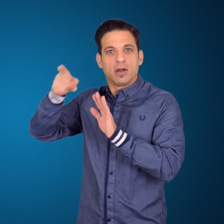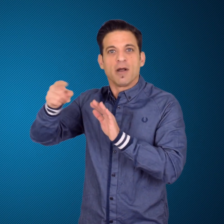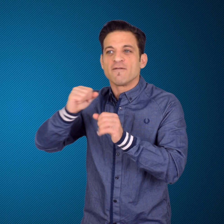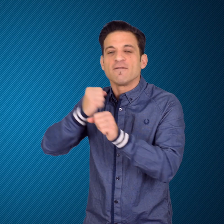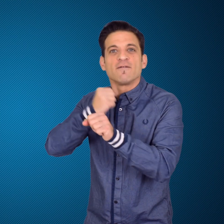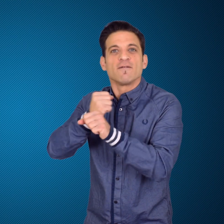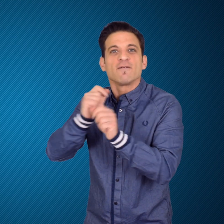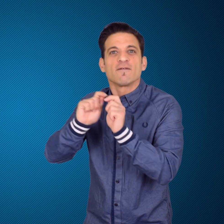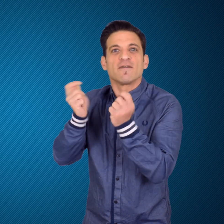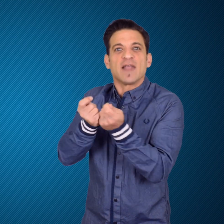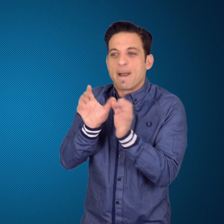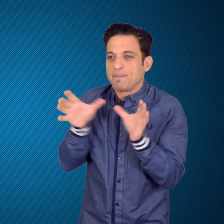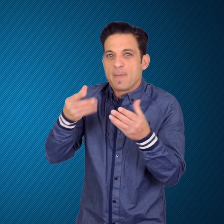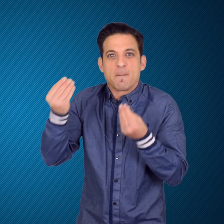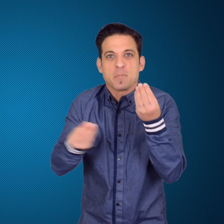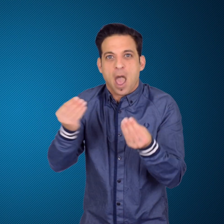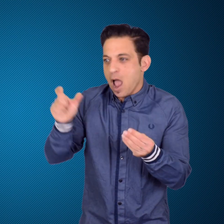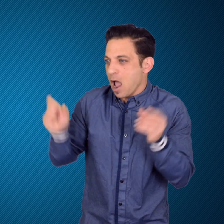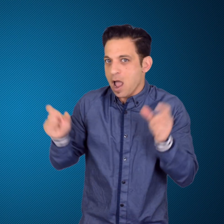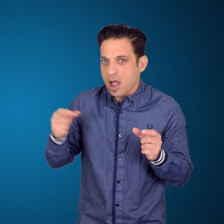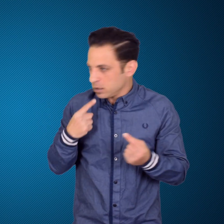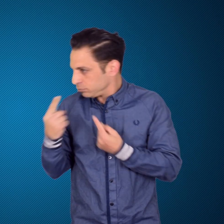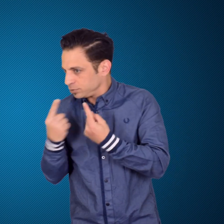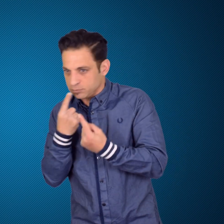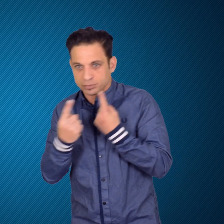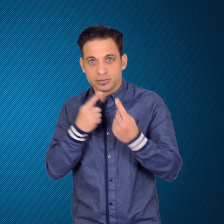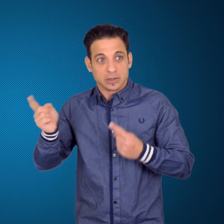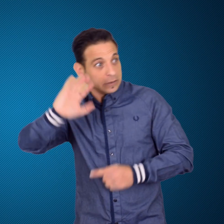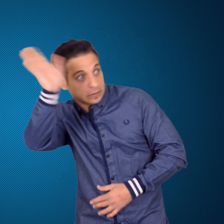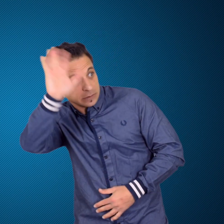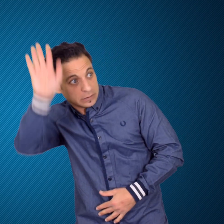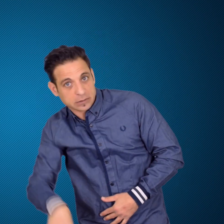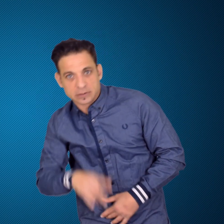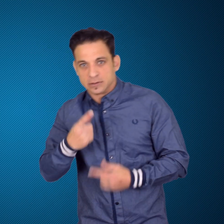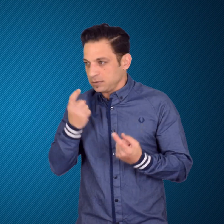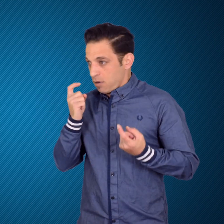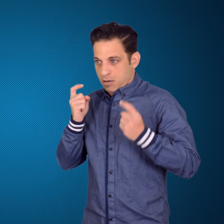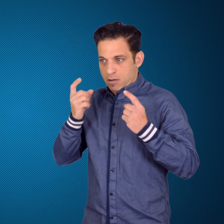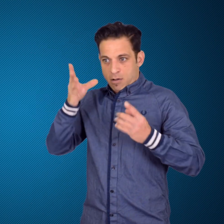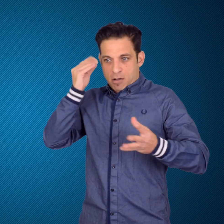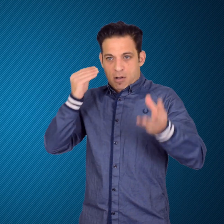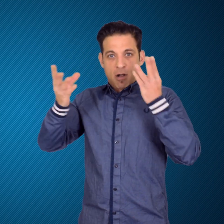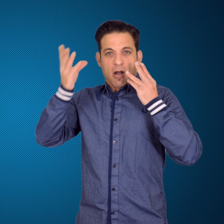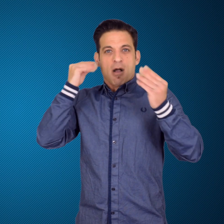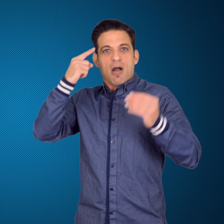up signs from her team-mates and identify space and